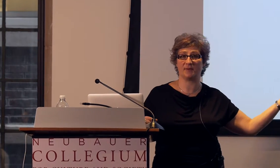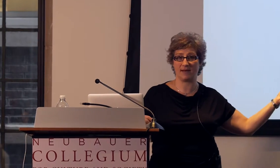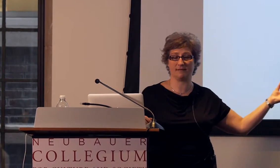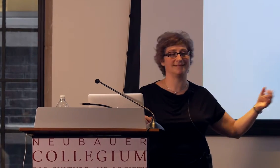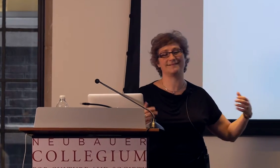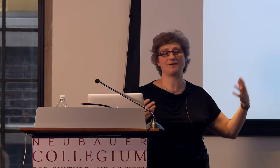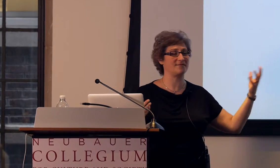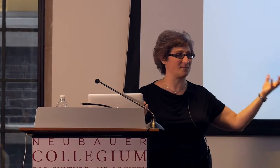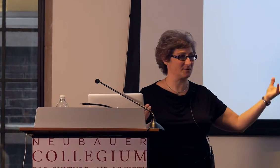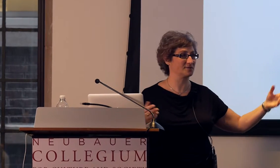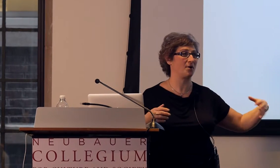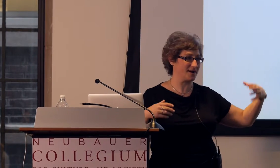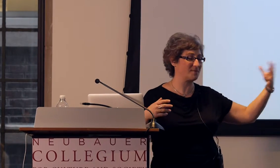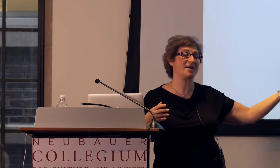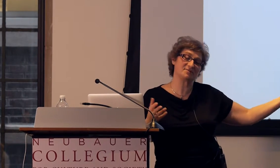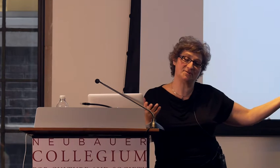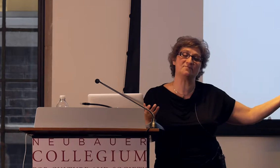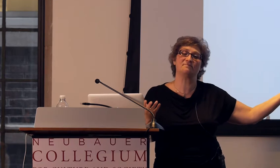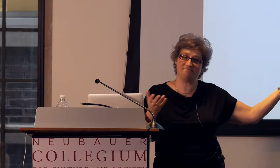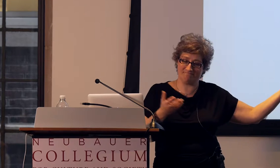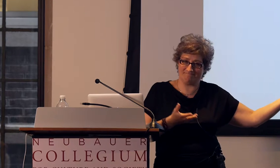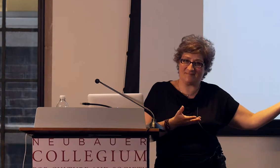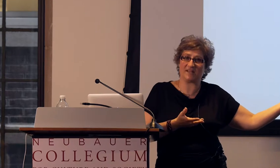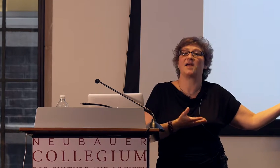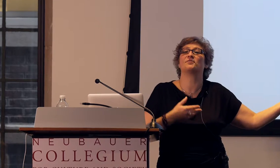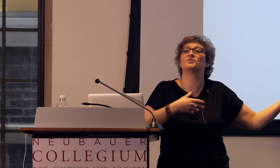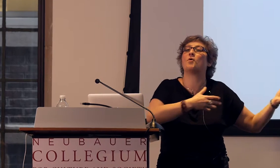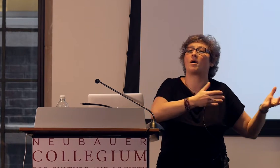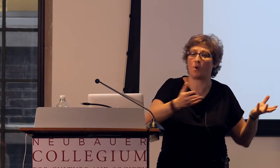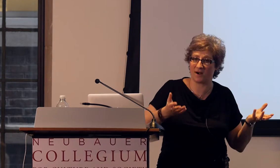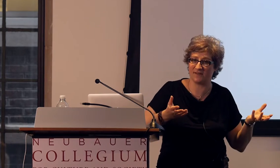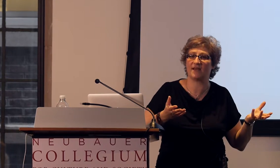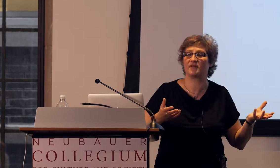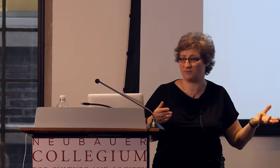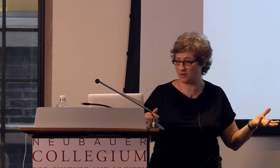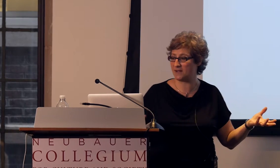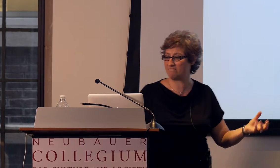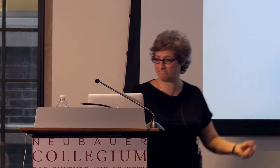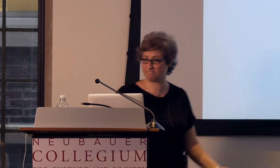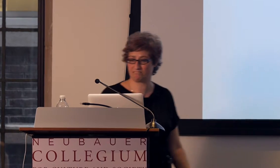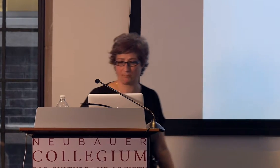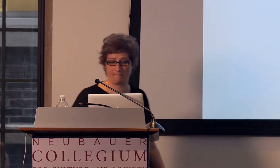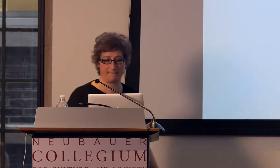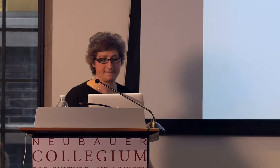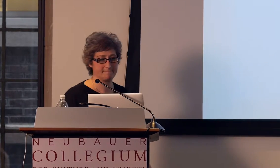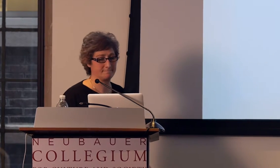not their peers, sorry, compared to signers who are part of a deaf community.